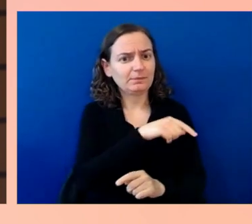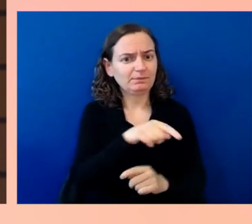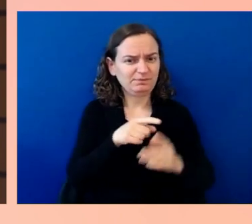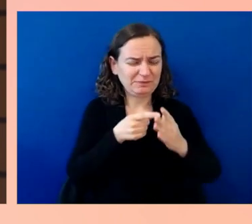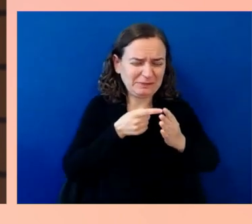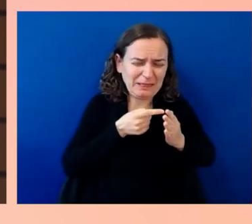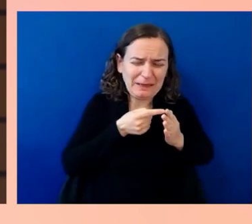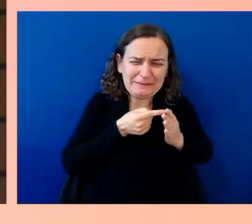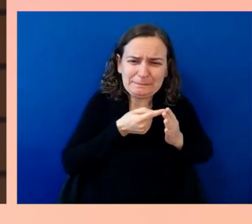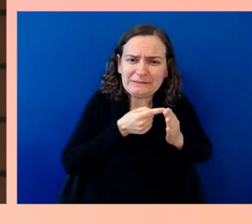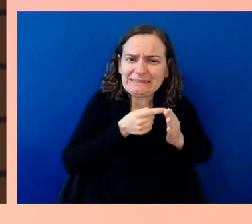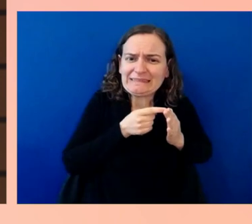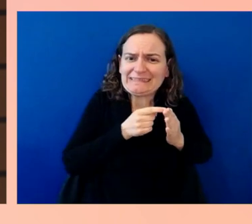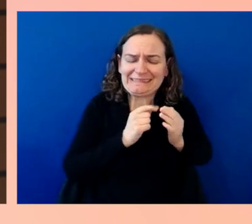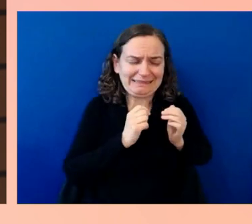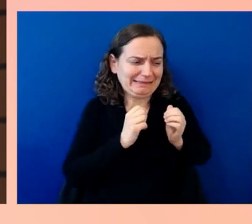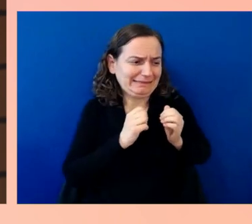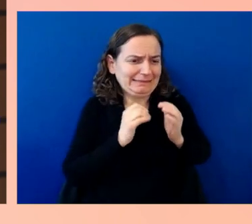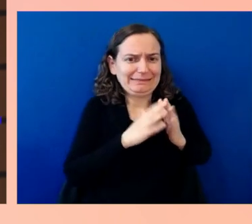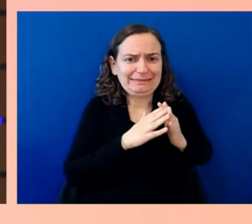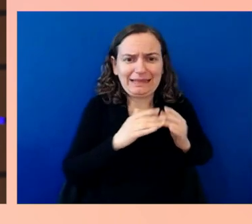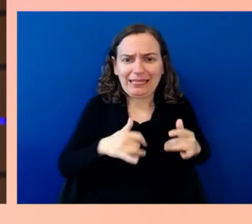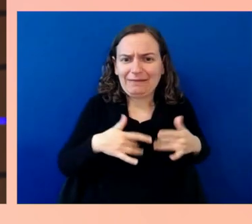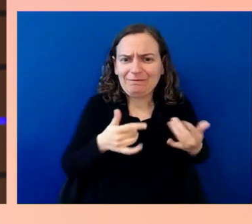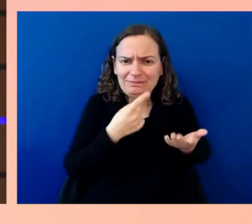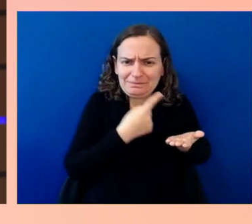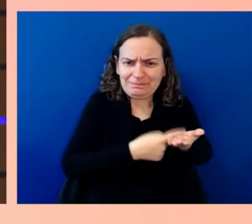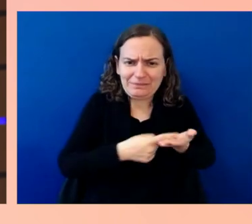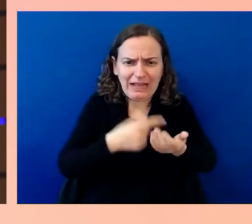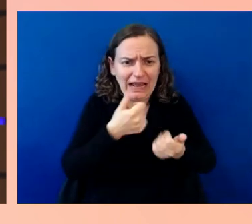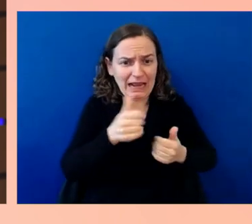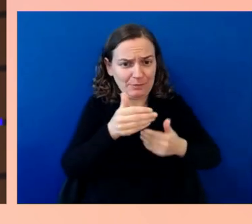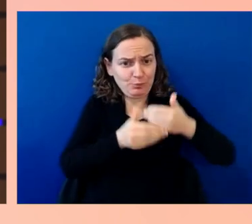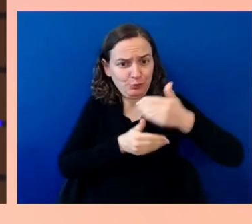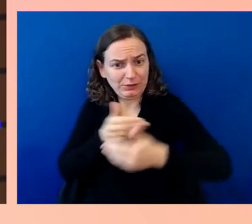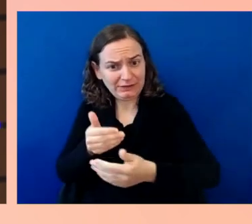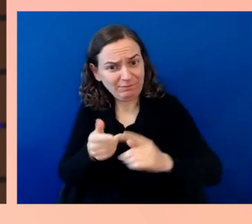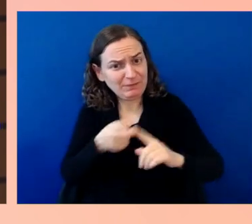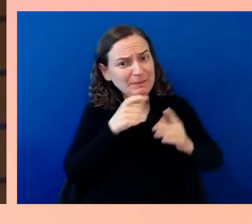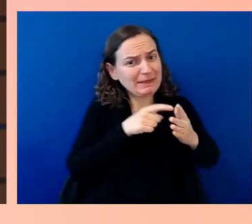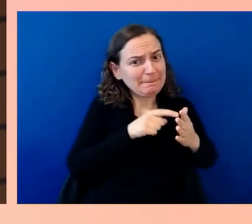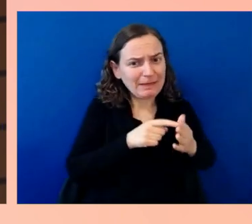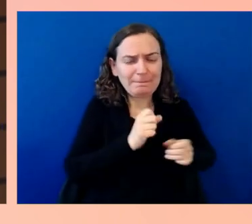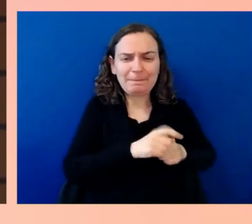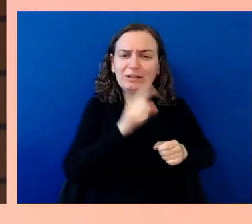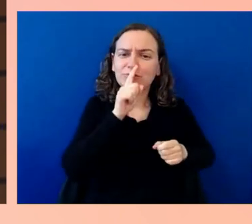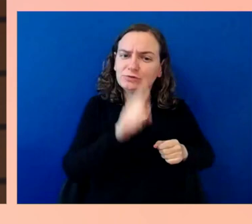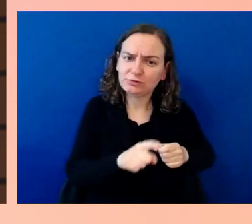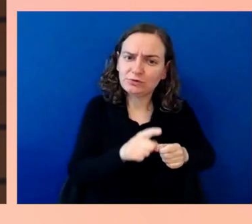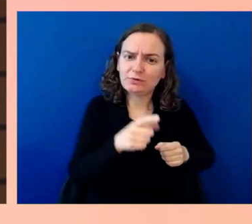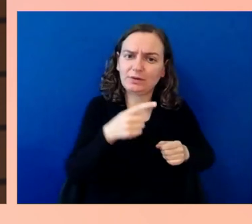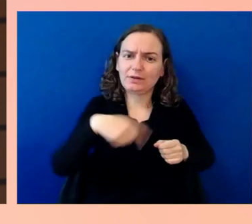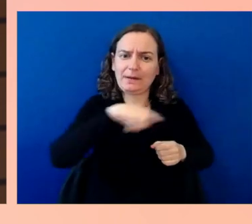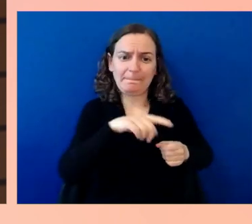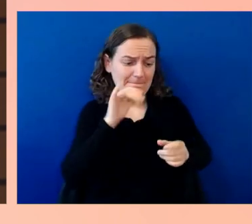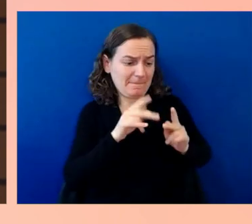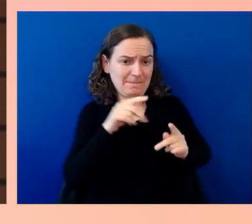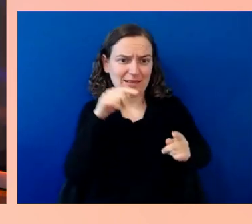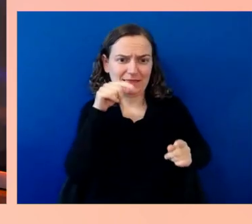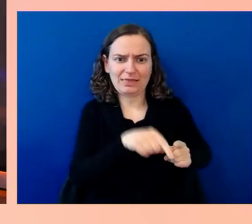making any of these experiences, you've got to have experts involved. There's got to be people that are